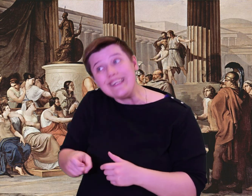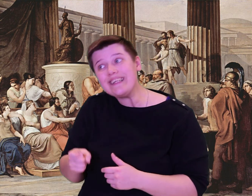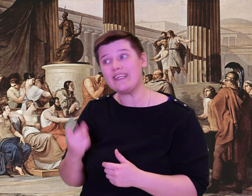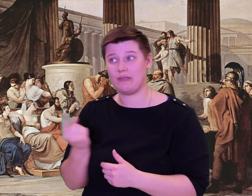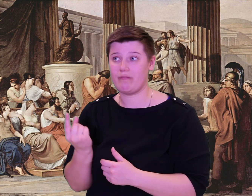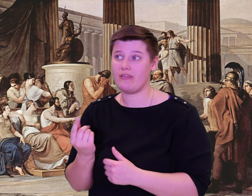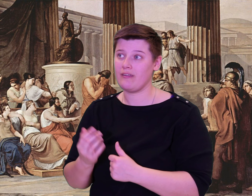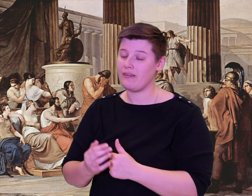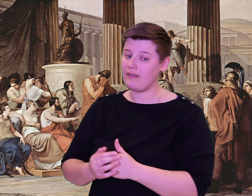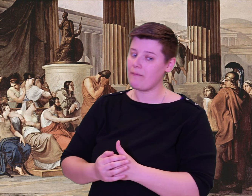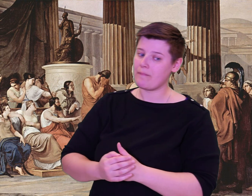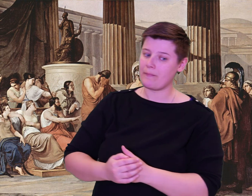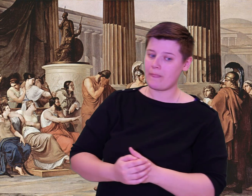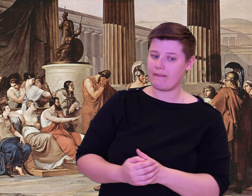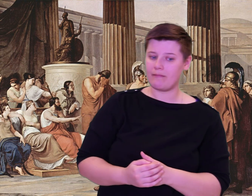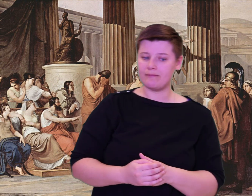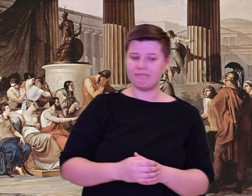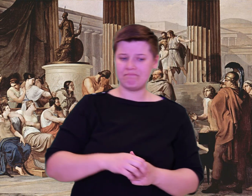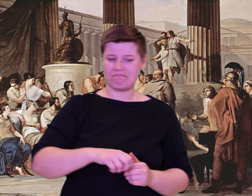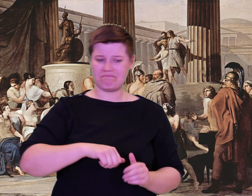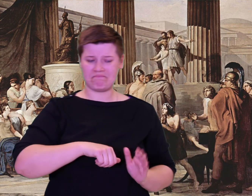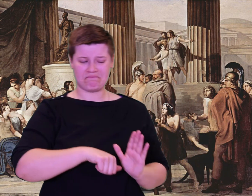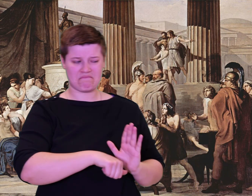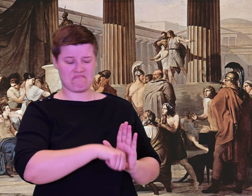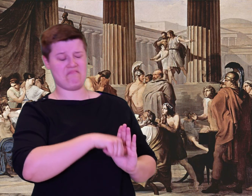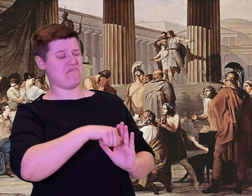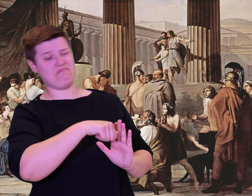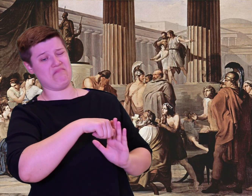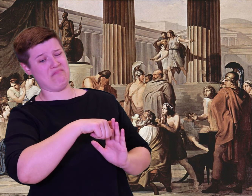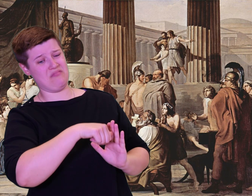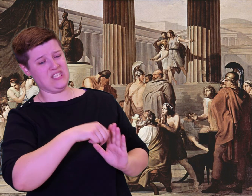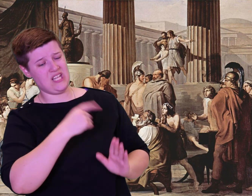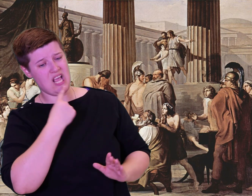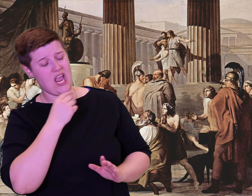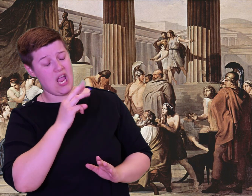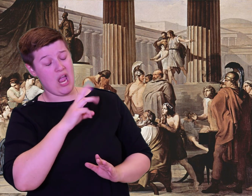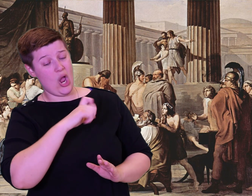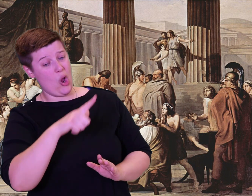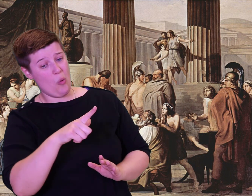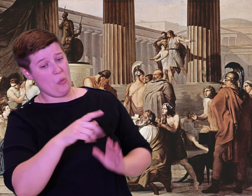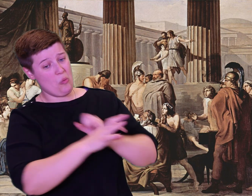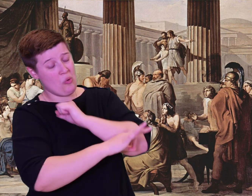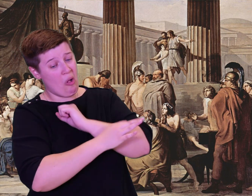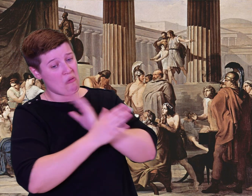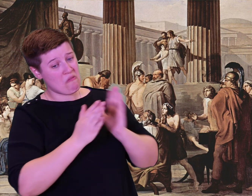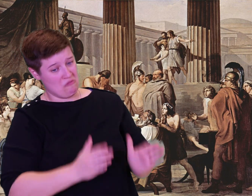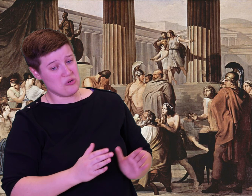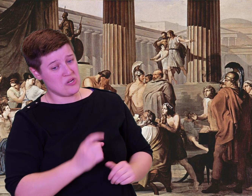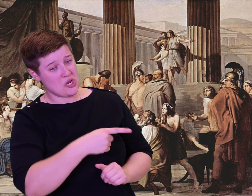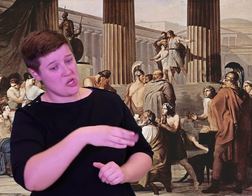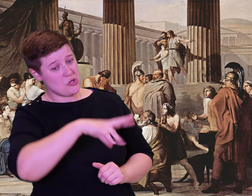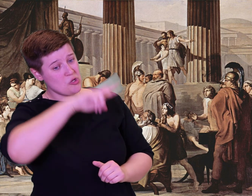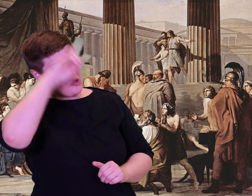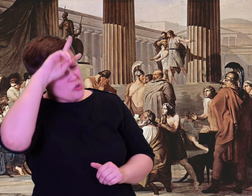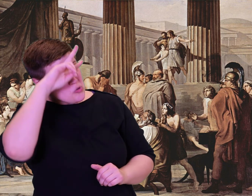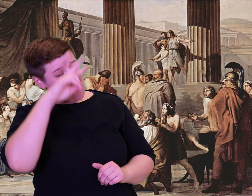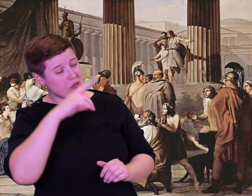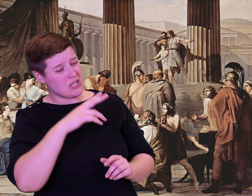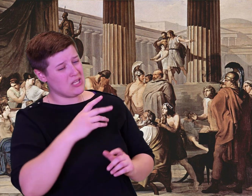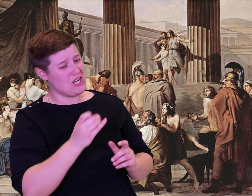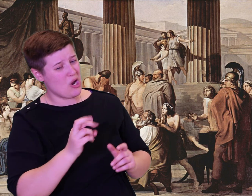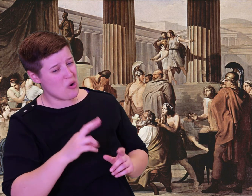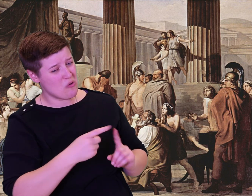his big scepter, nor any god. Our strength is more than theirs.